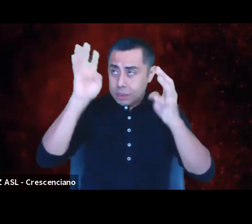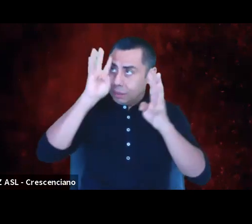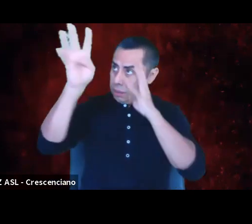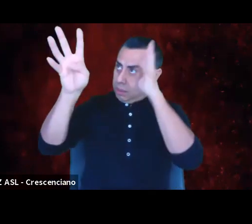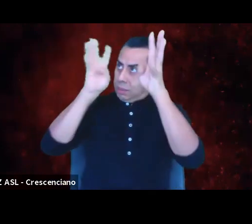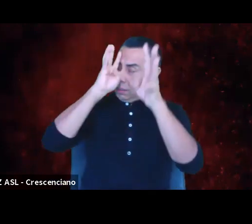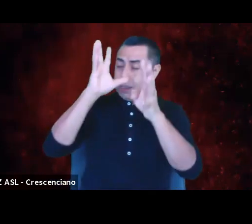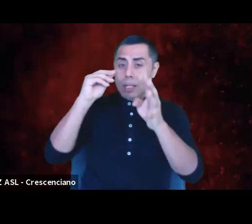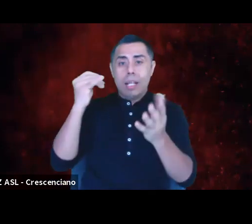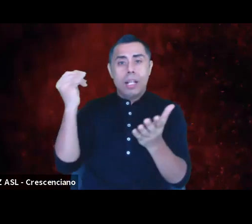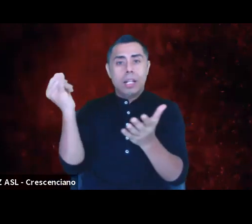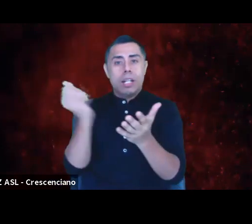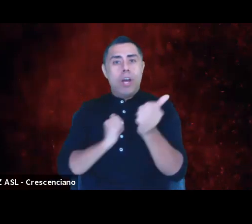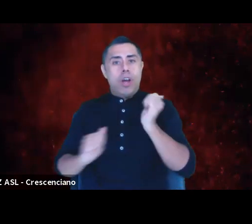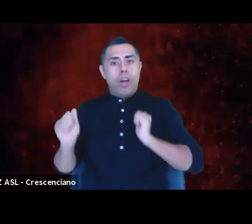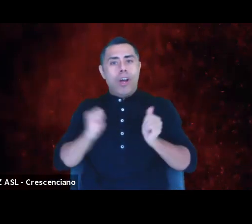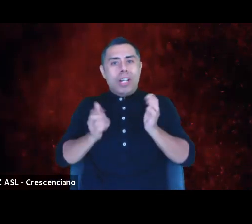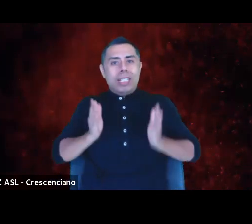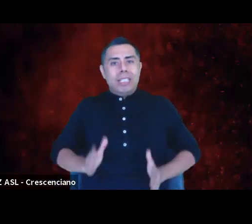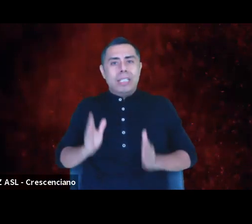Mm, we tell lies.